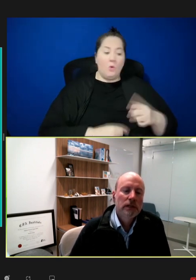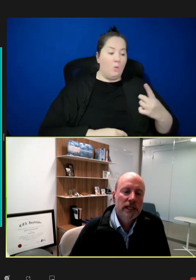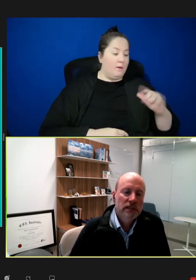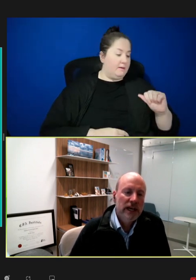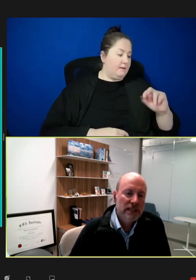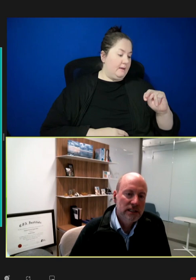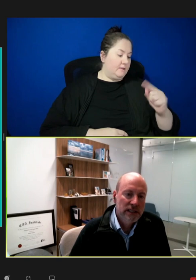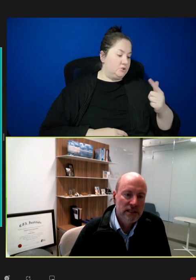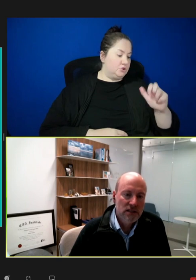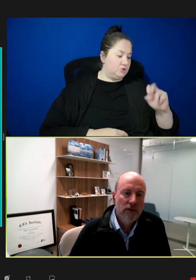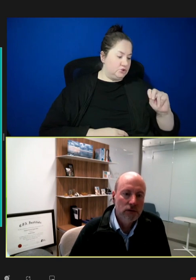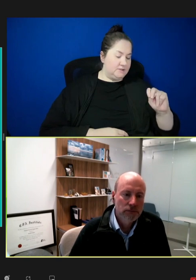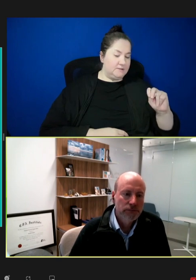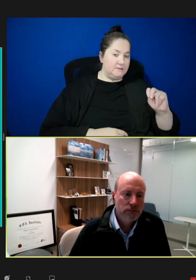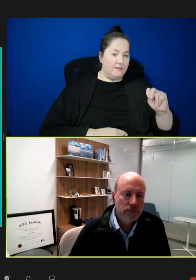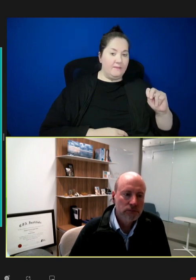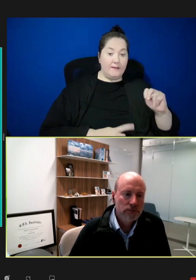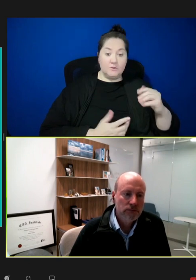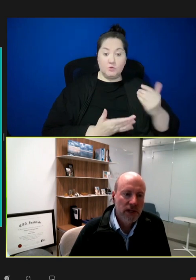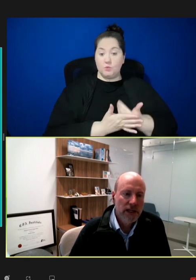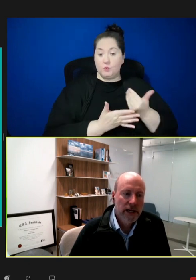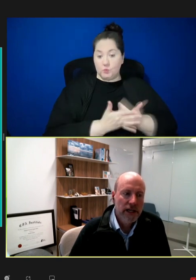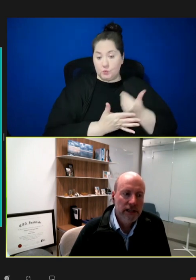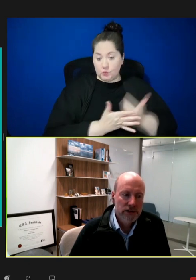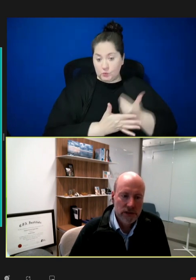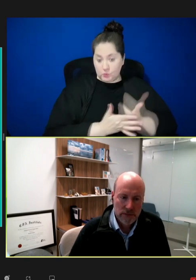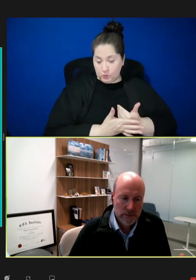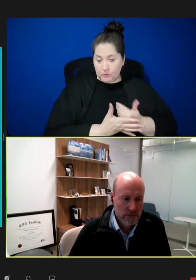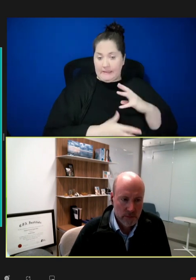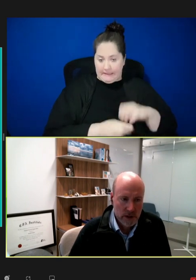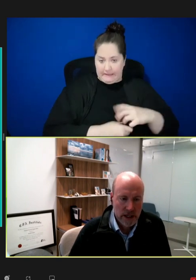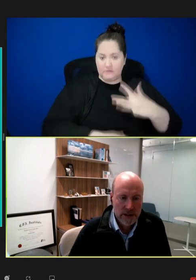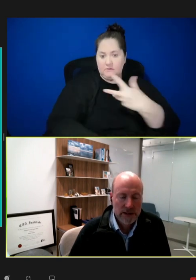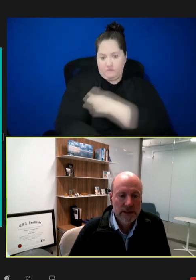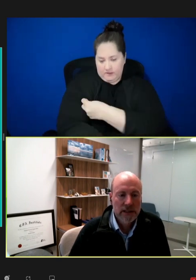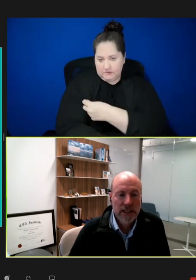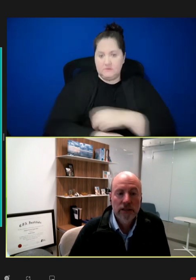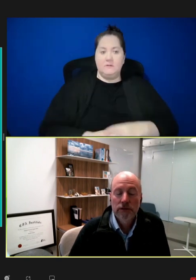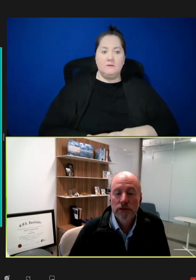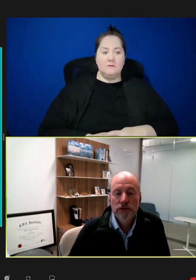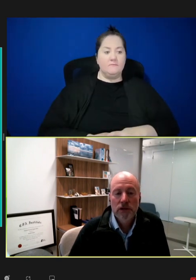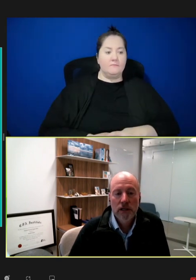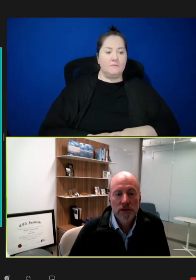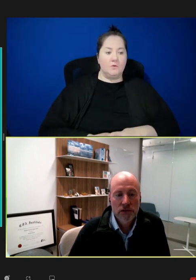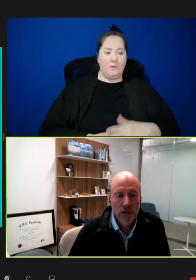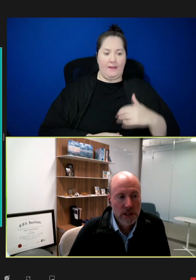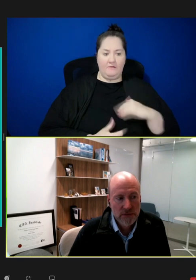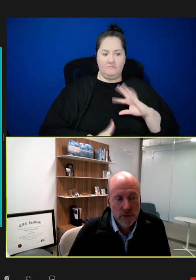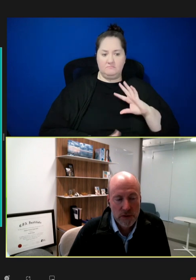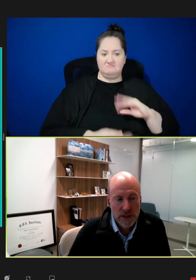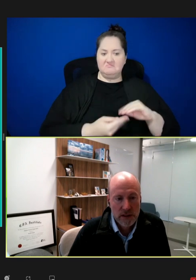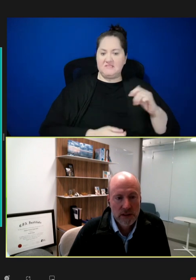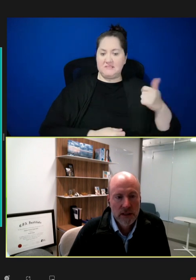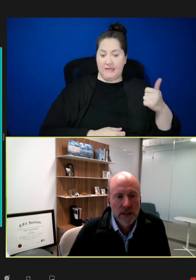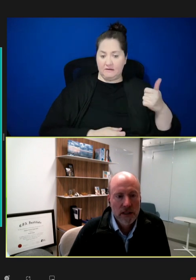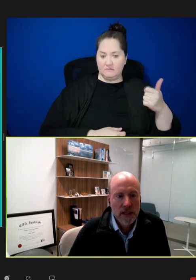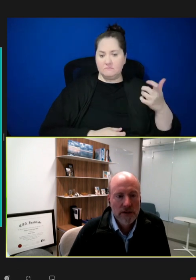in the vaccine that is novel. And so, there we're counting 10 of those total, that's 4 percent of